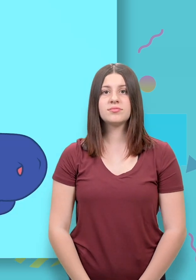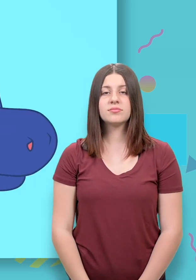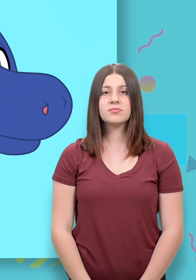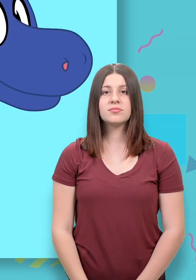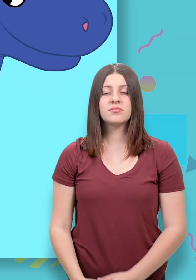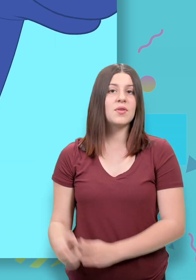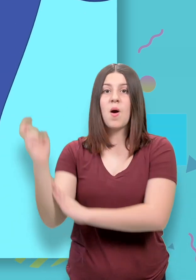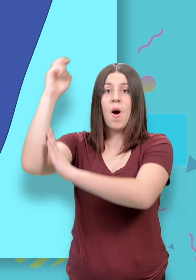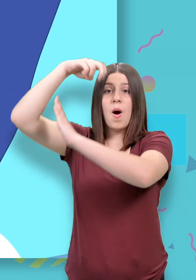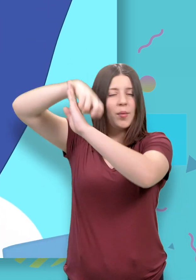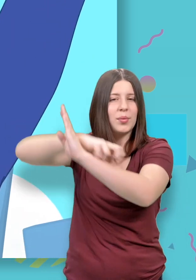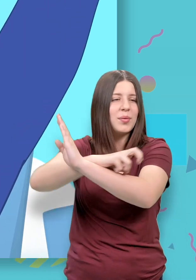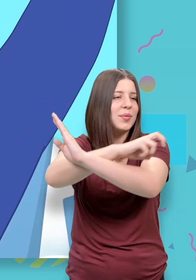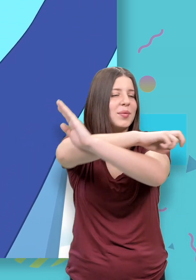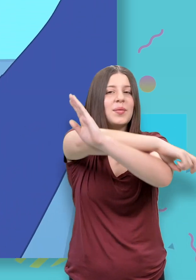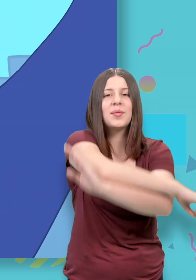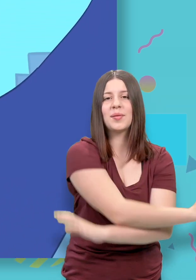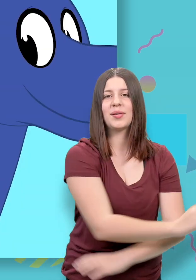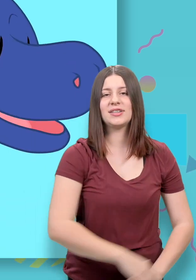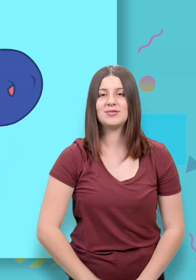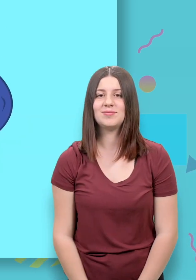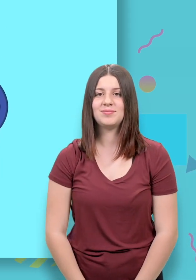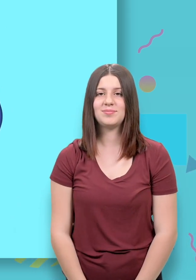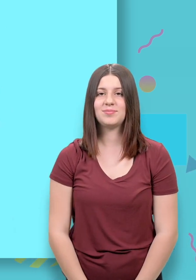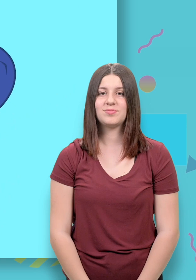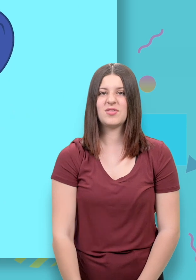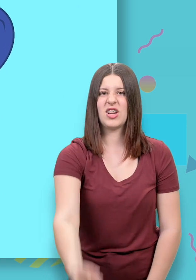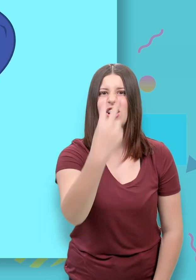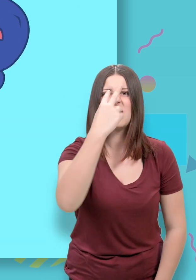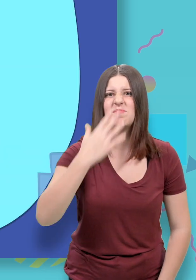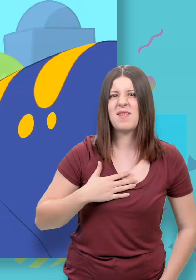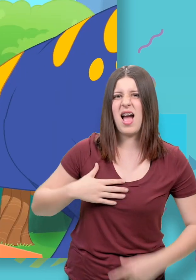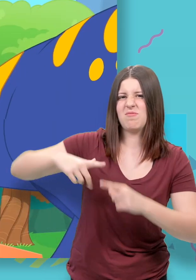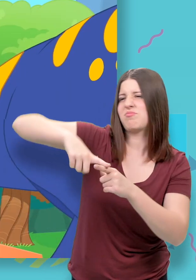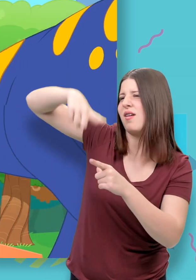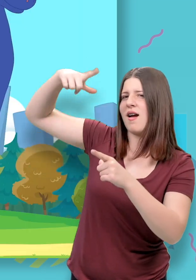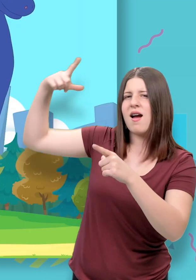[transformation sound] Slide! (Mila giggling) Look at my giant tail!